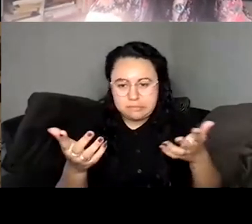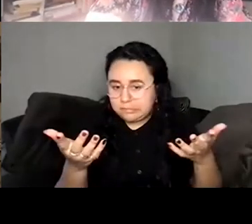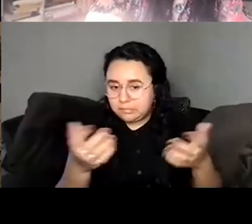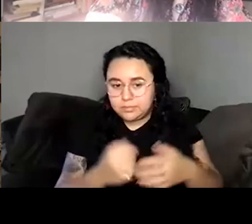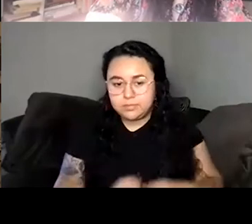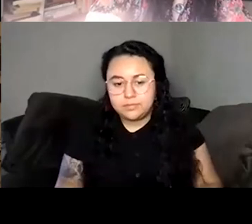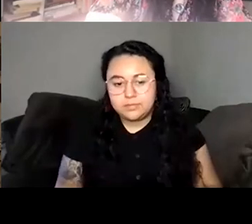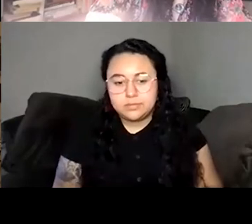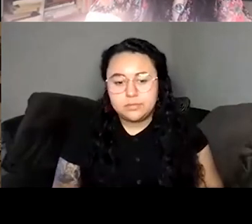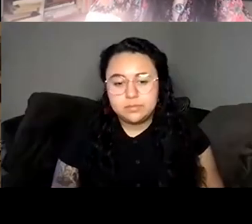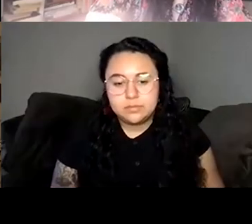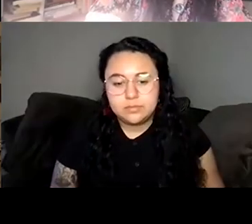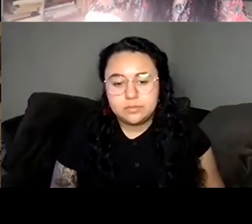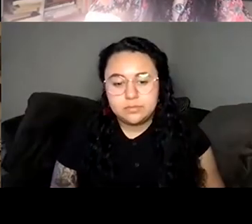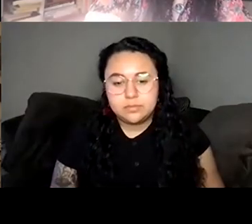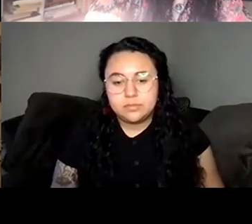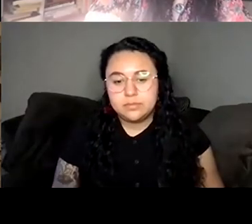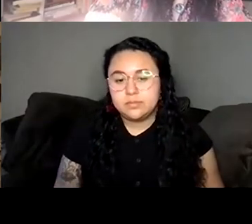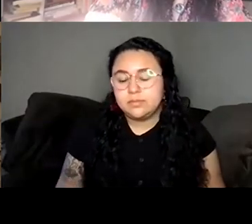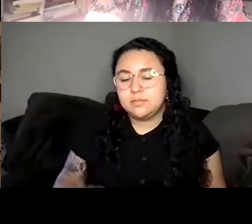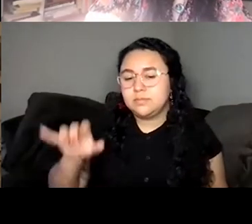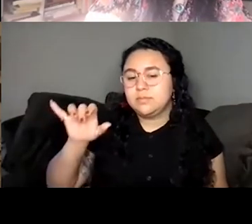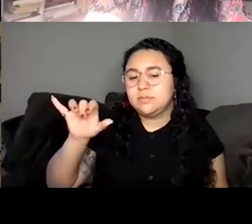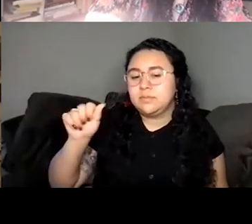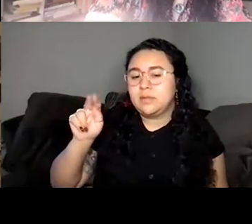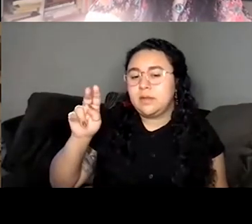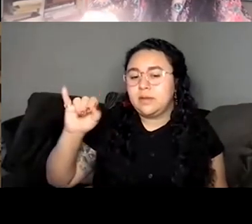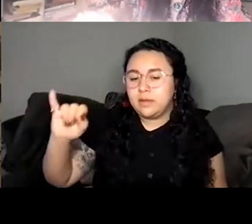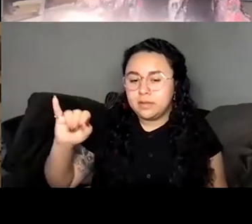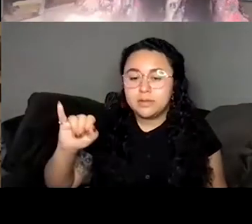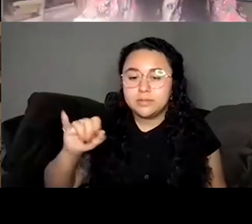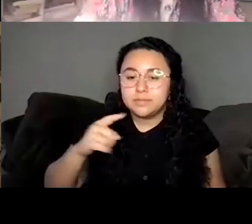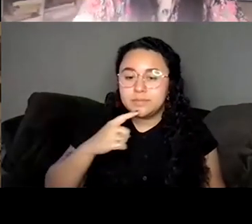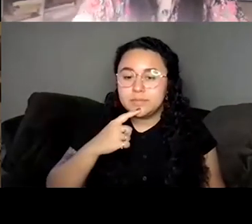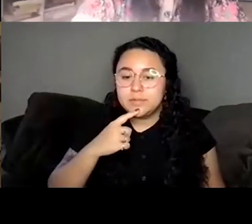Unknown Speaker I can go first because I it's written in our